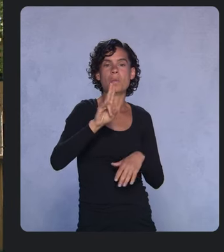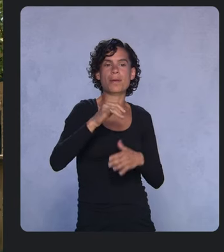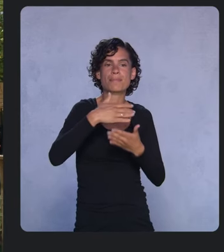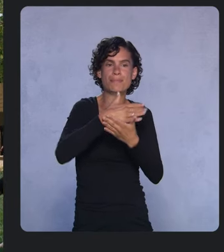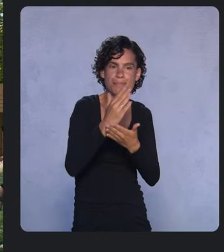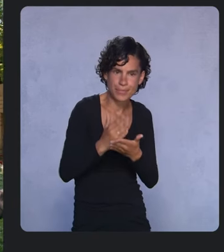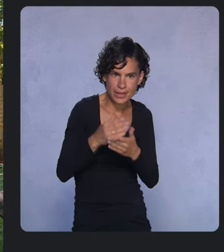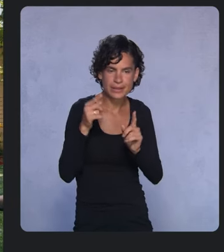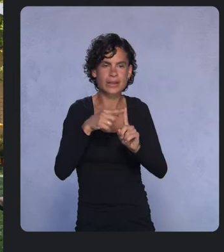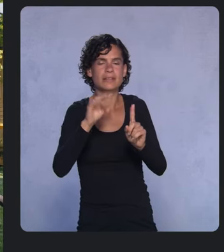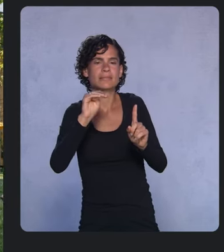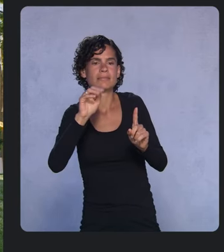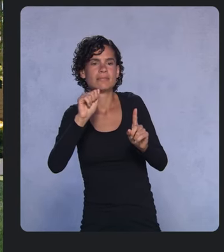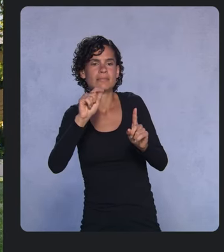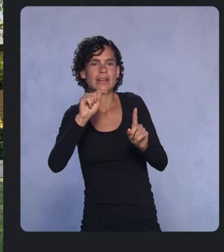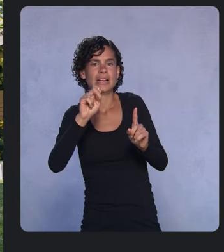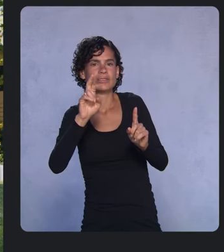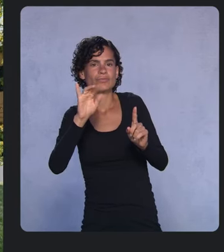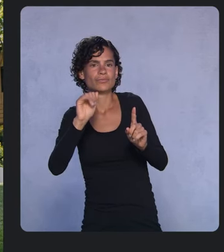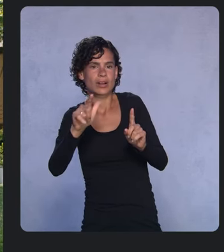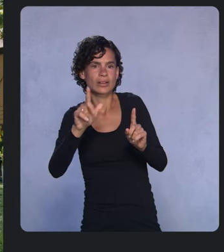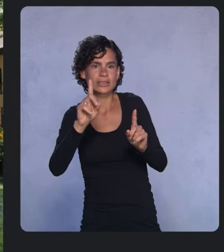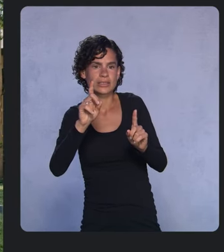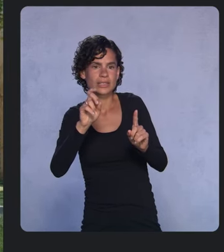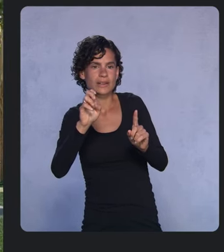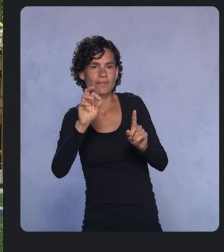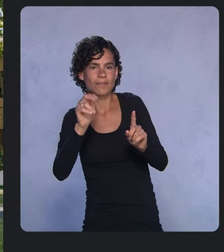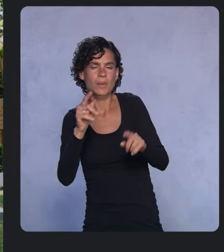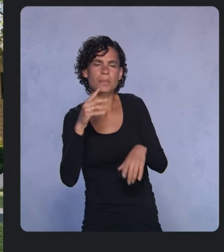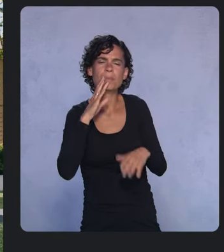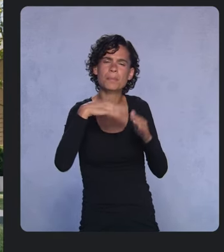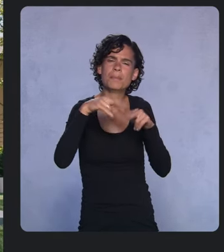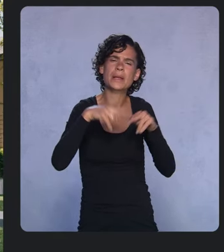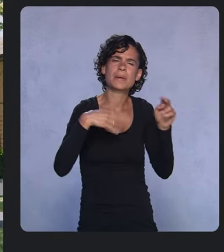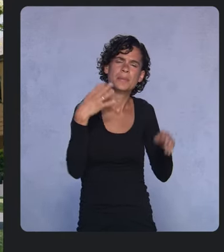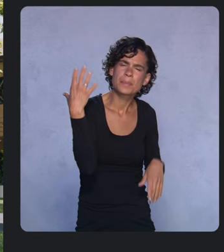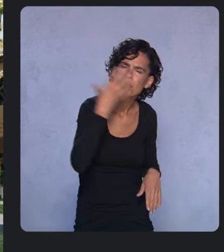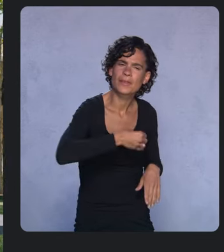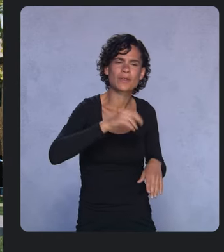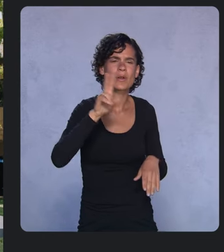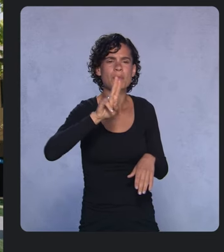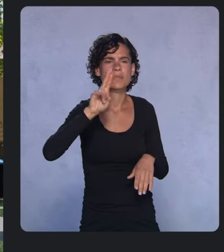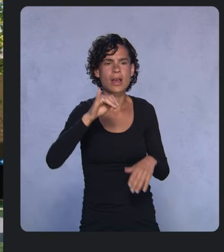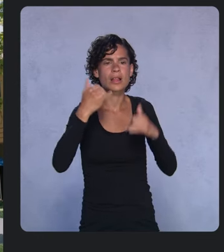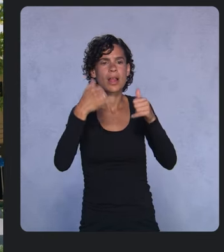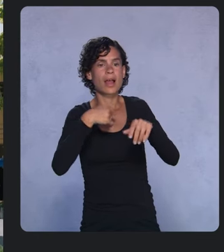so it’s easy to build gorgeous UI. Stay tuned for the new Material You Components coming later this year